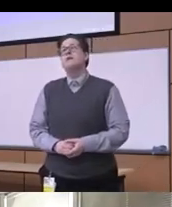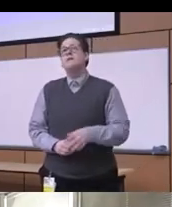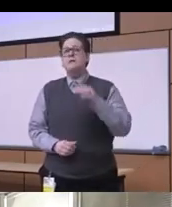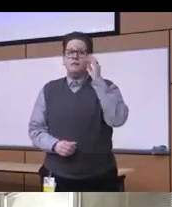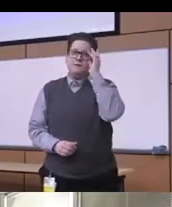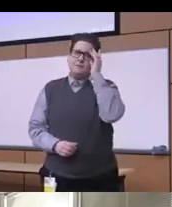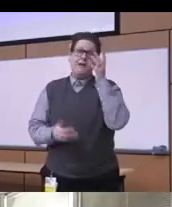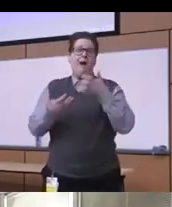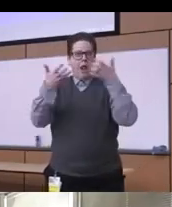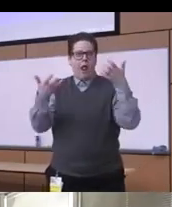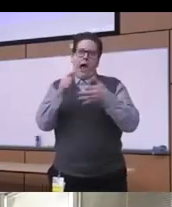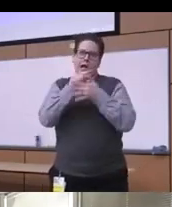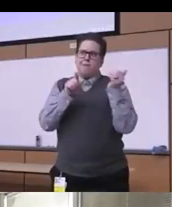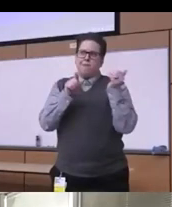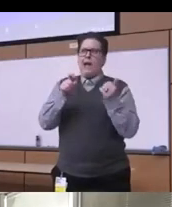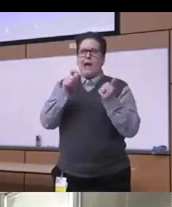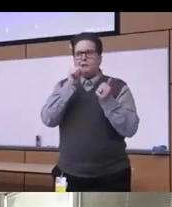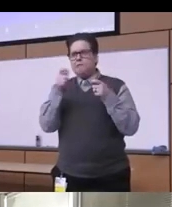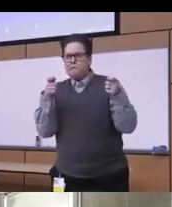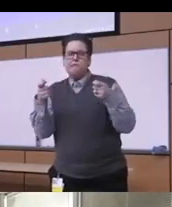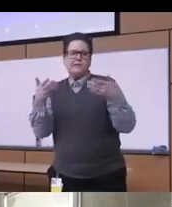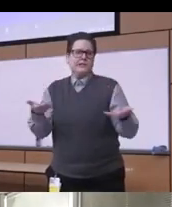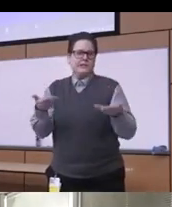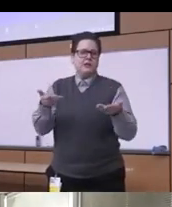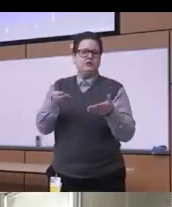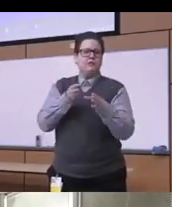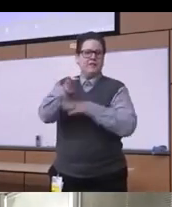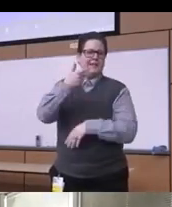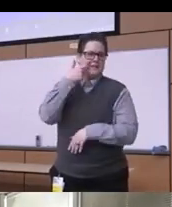in the field of addiction and as you know the field of addiction has really evolved from all